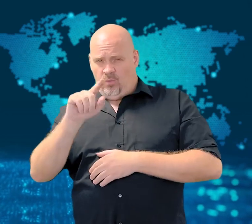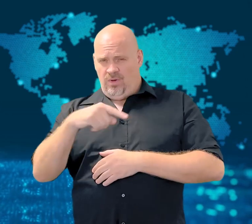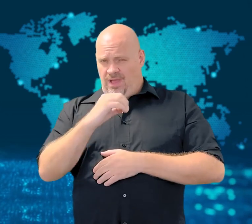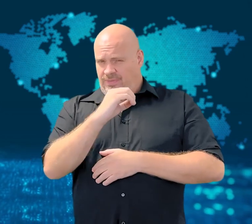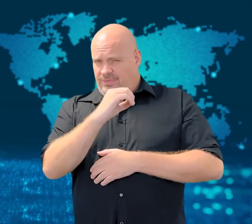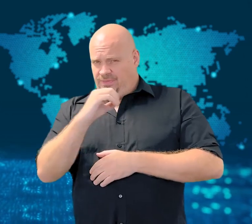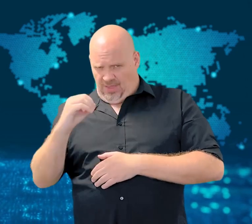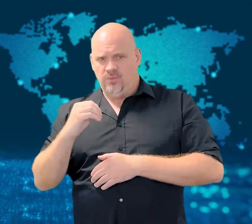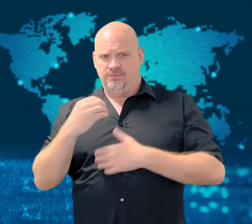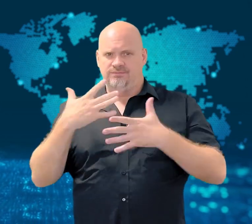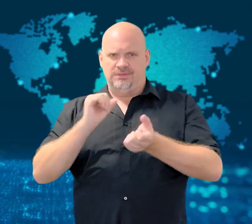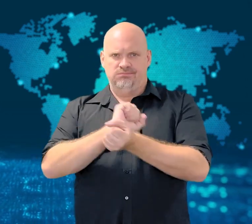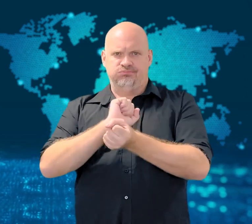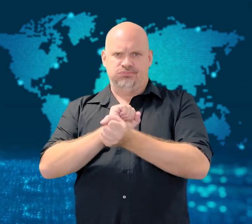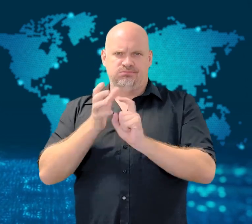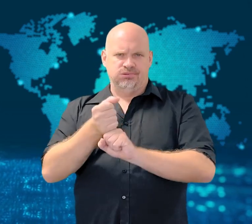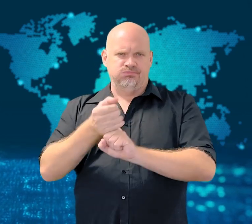been injured and thousands arrested.